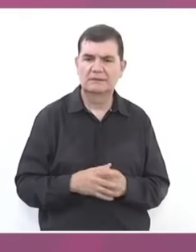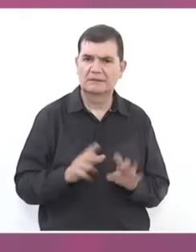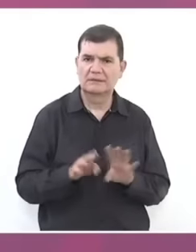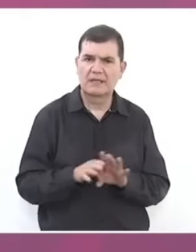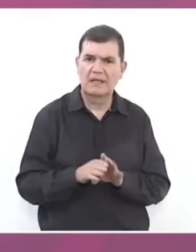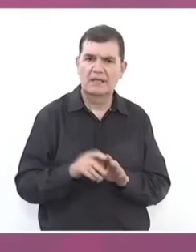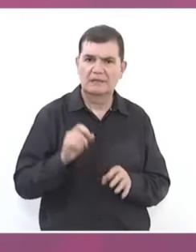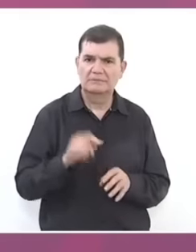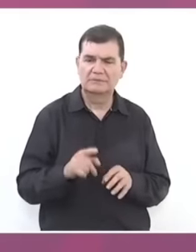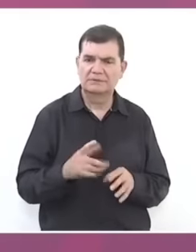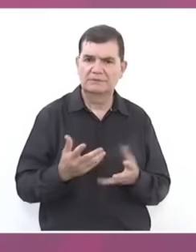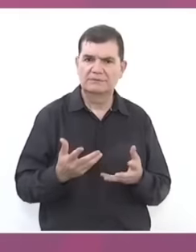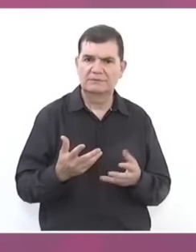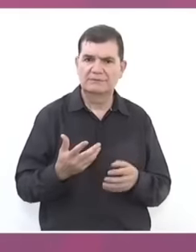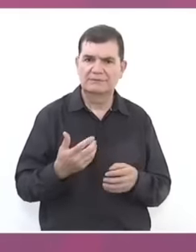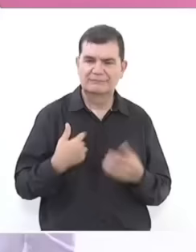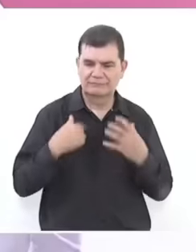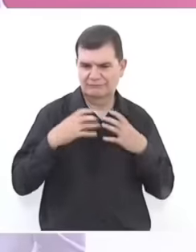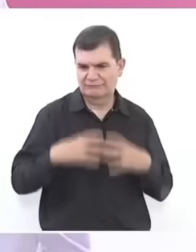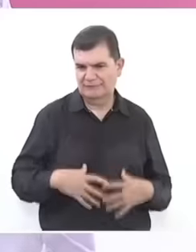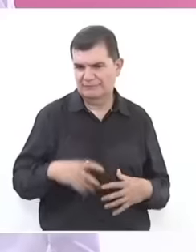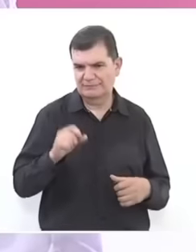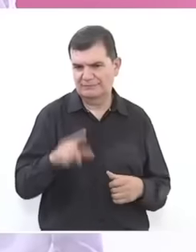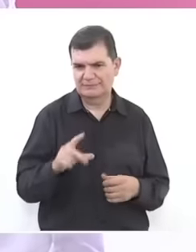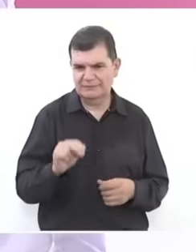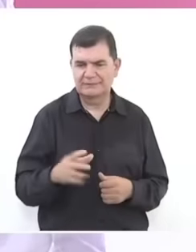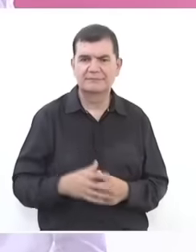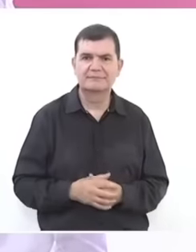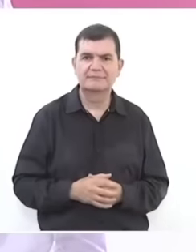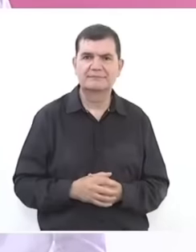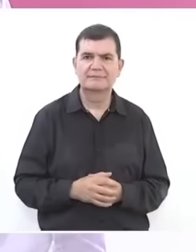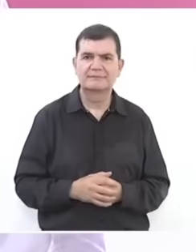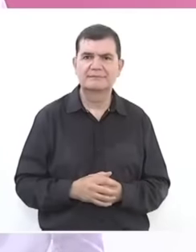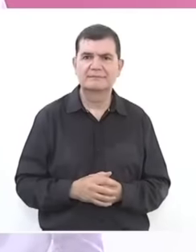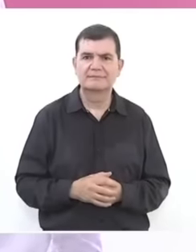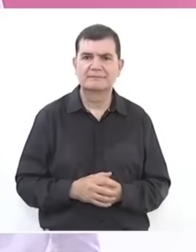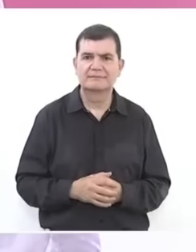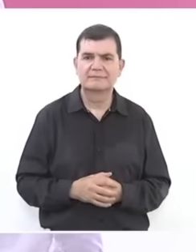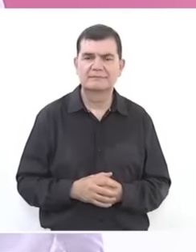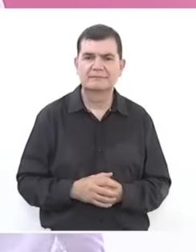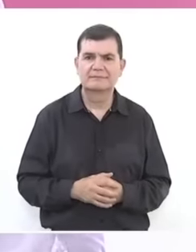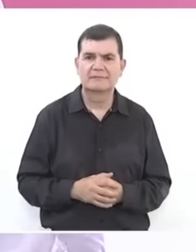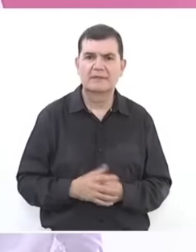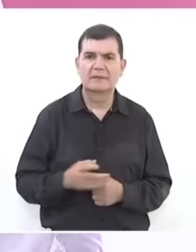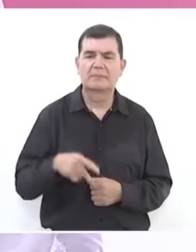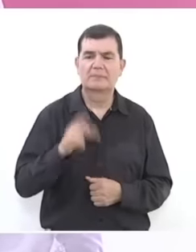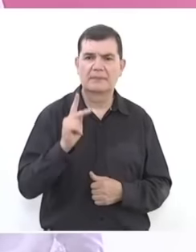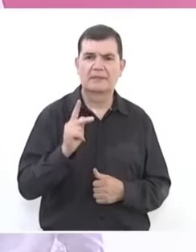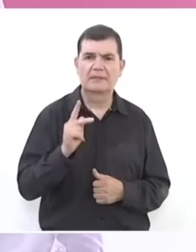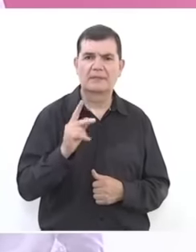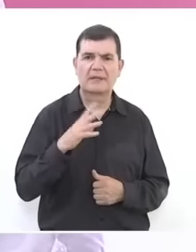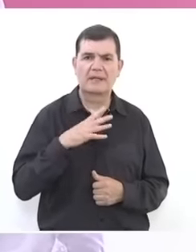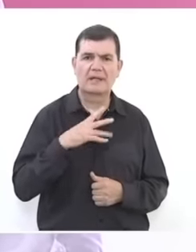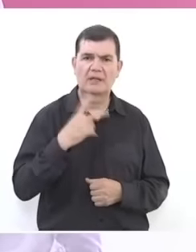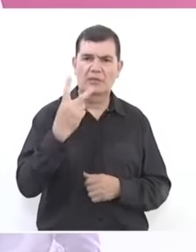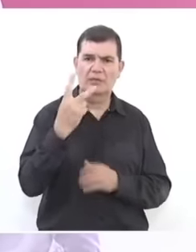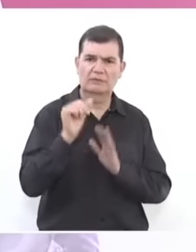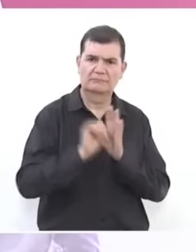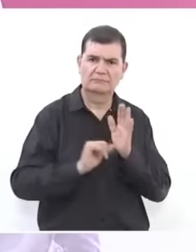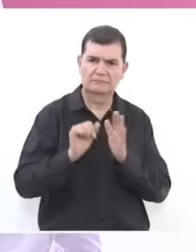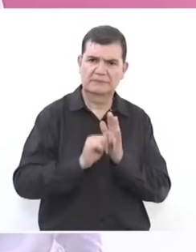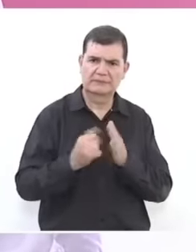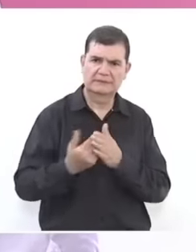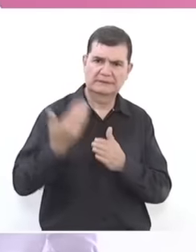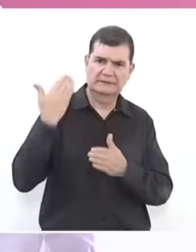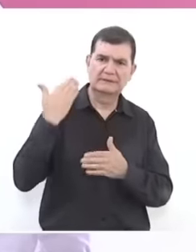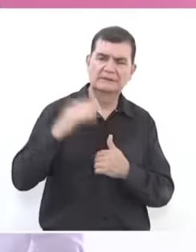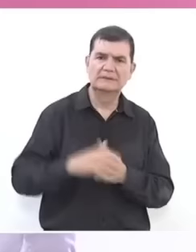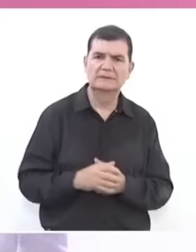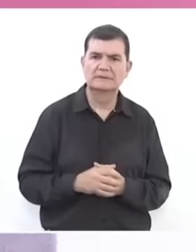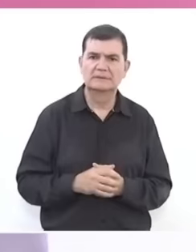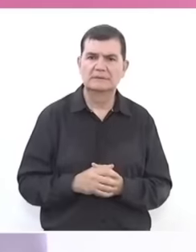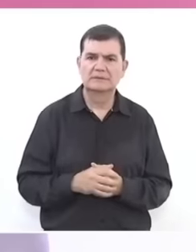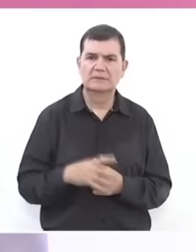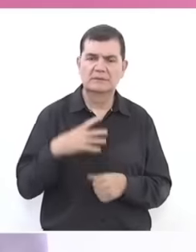same but about two months ago Eh they put a